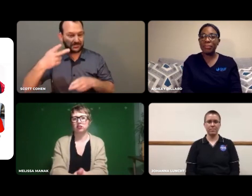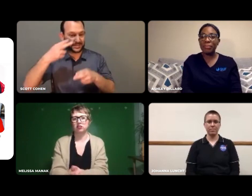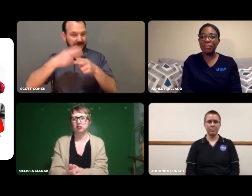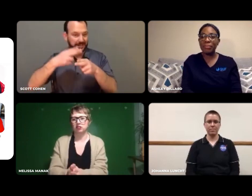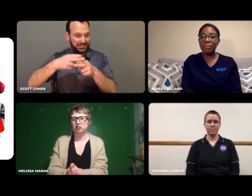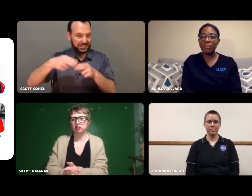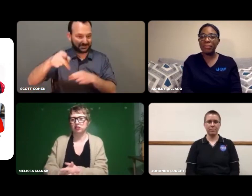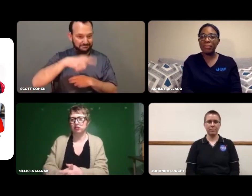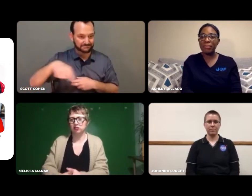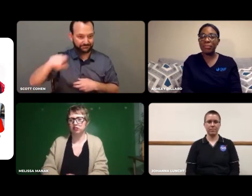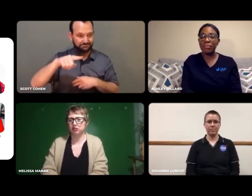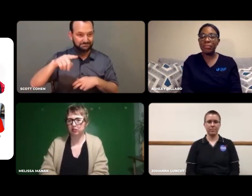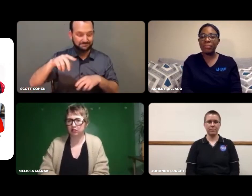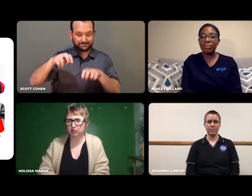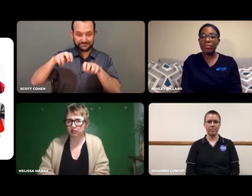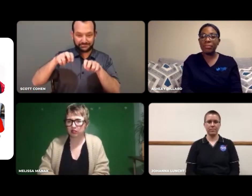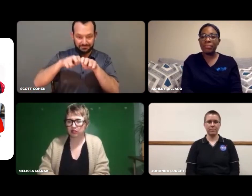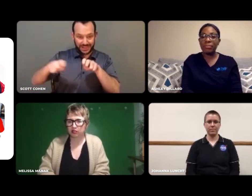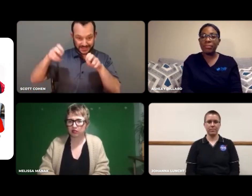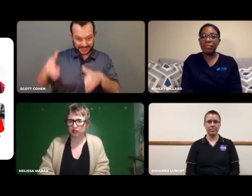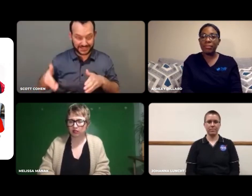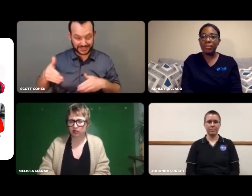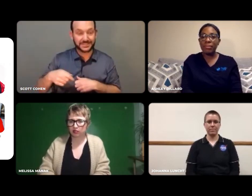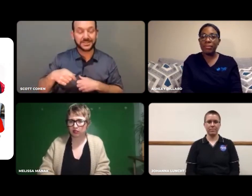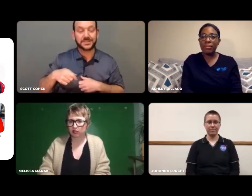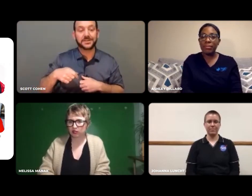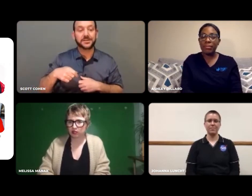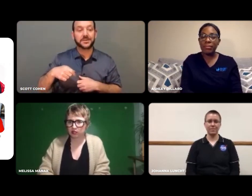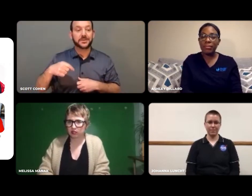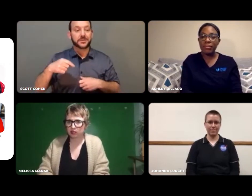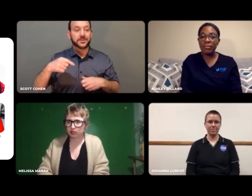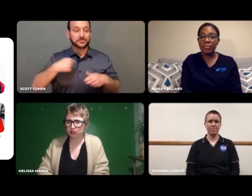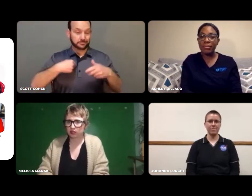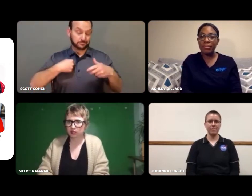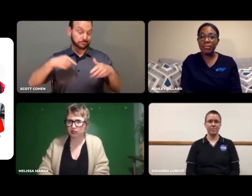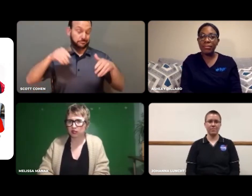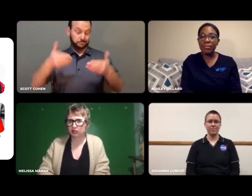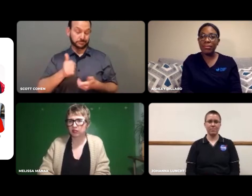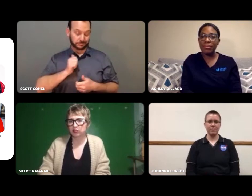On the slide here, you can see our panelists' names. I'll introduce myself.